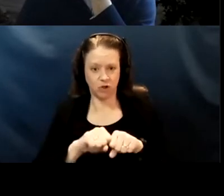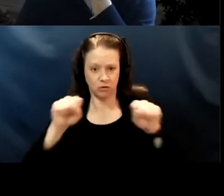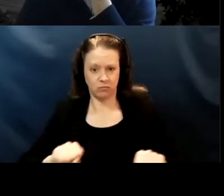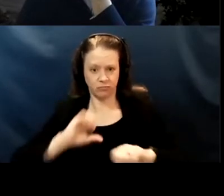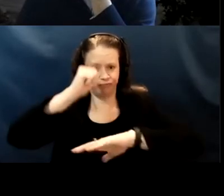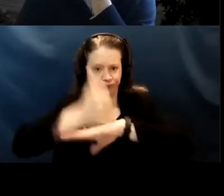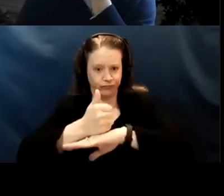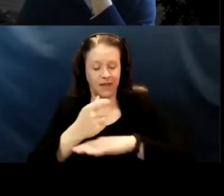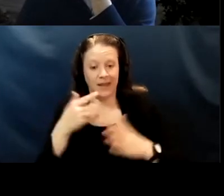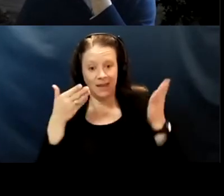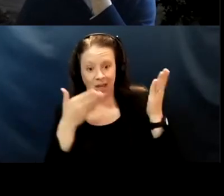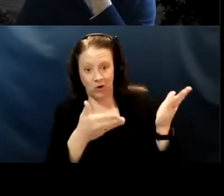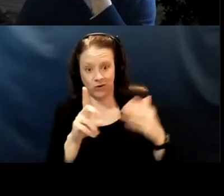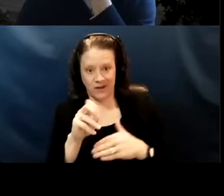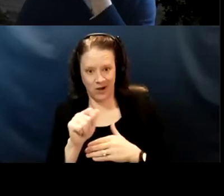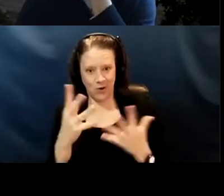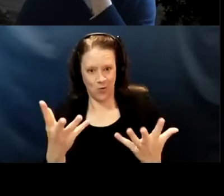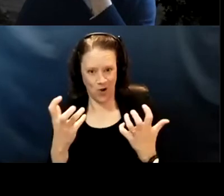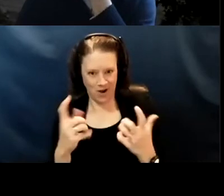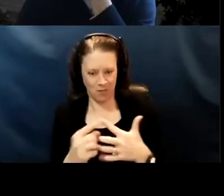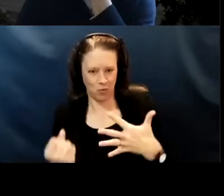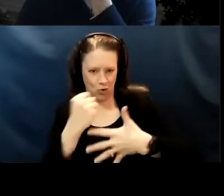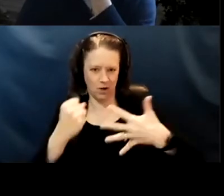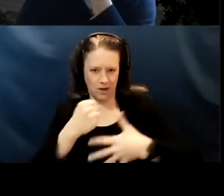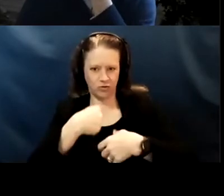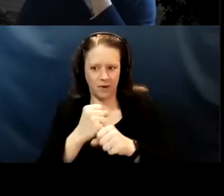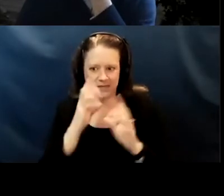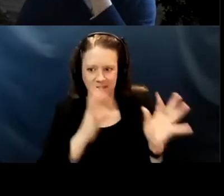To prioritize and to be able to make those decisions. Thank you.